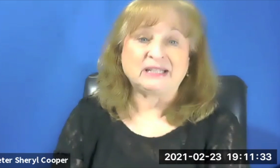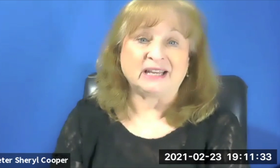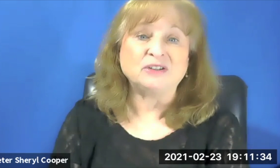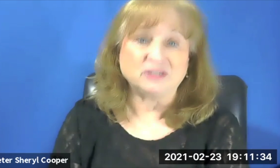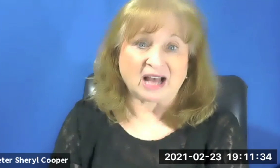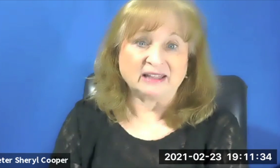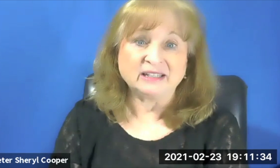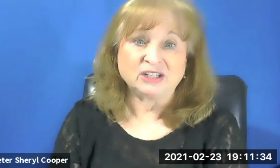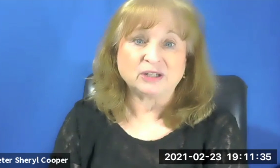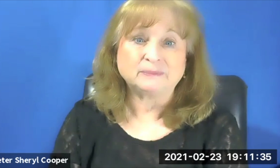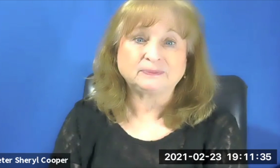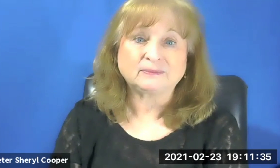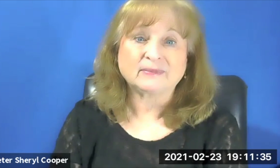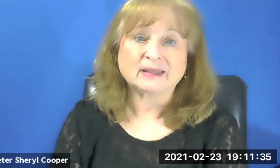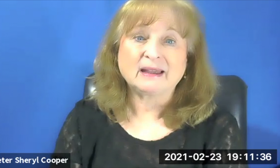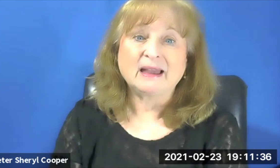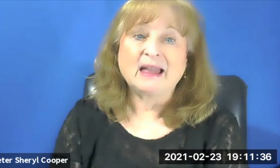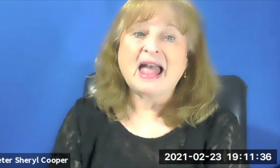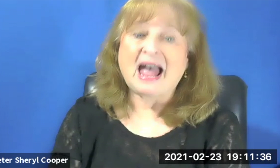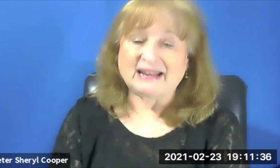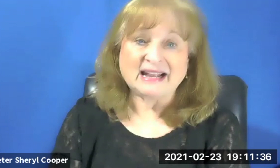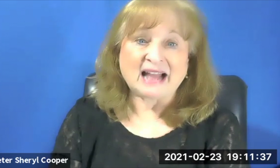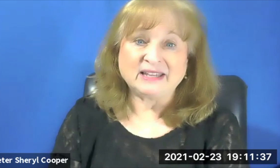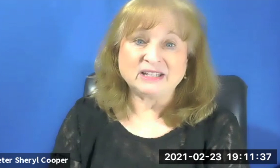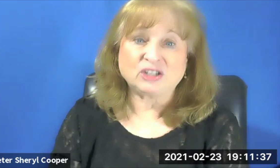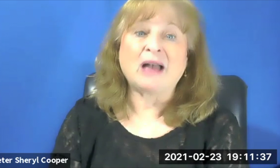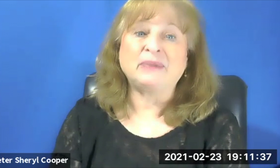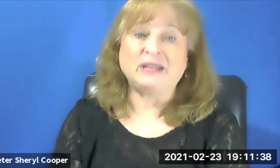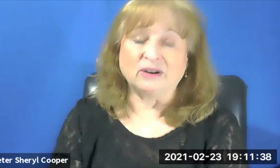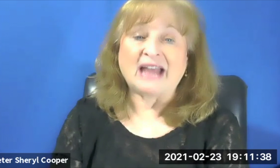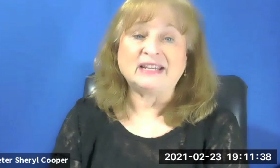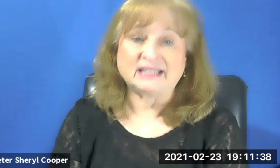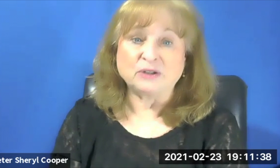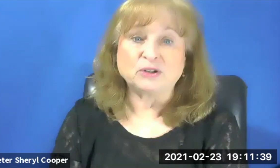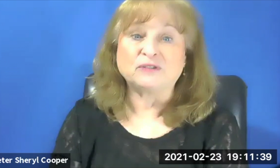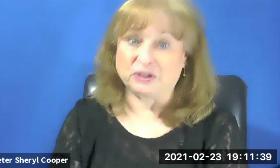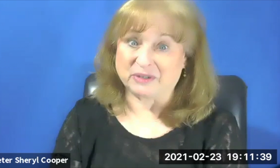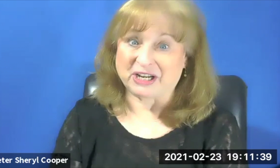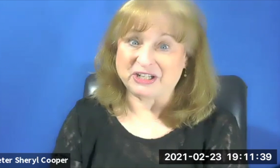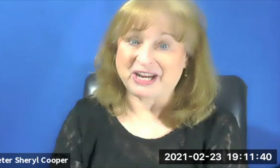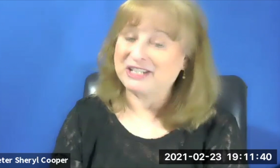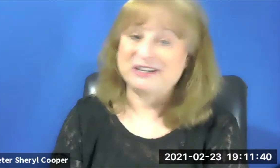Daniel College. And I got this job here at the Center for Jewish Education and